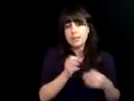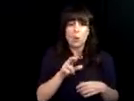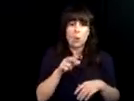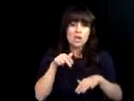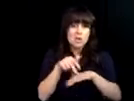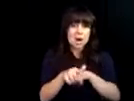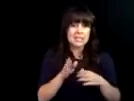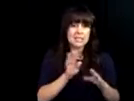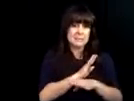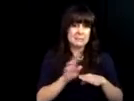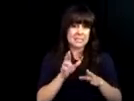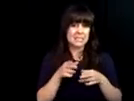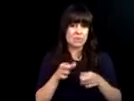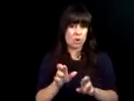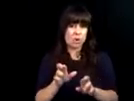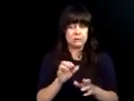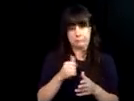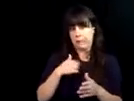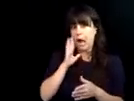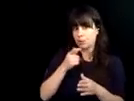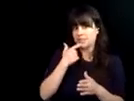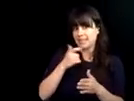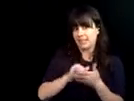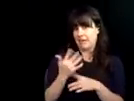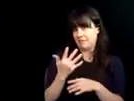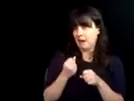school or work? Maybe buy a bag of groceries for their family or